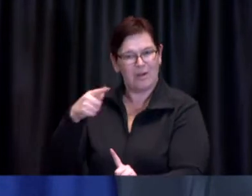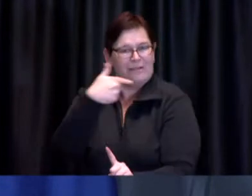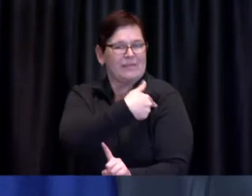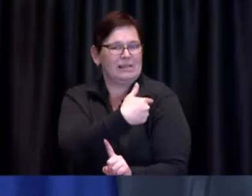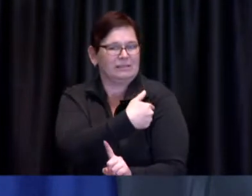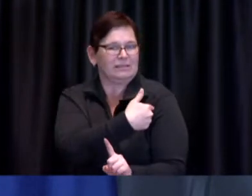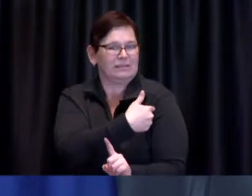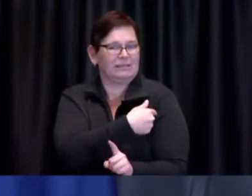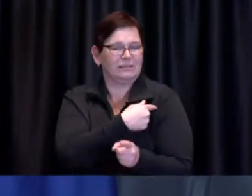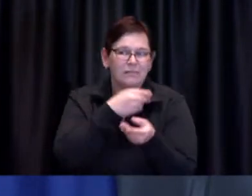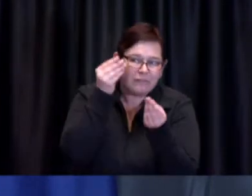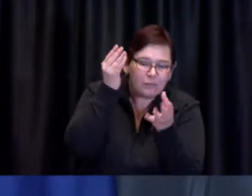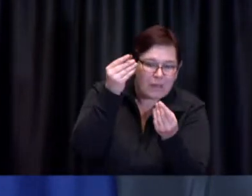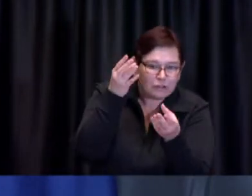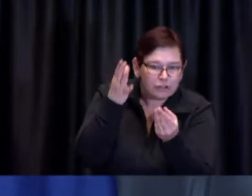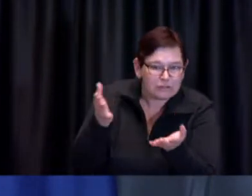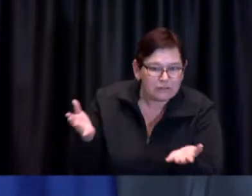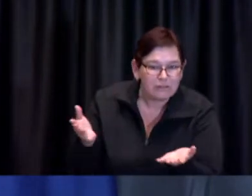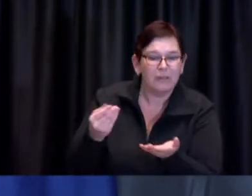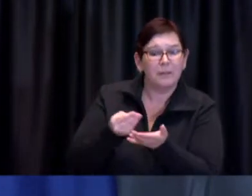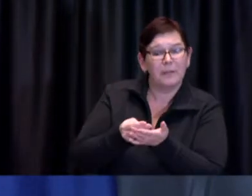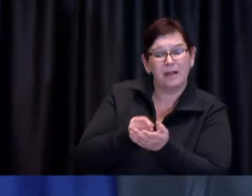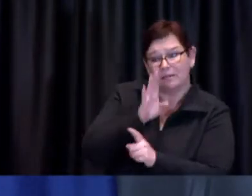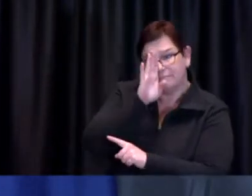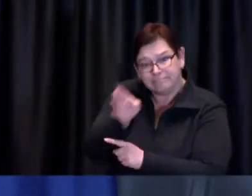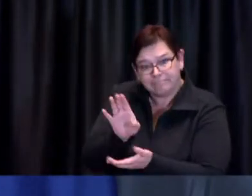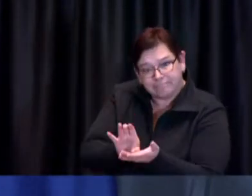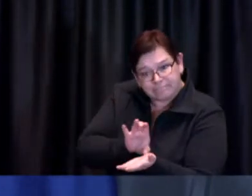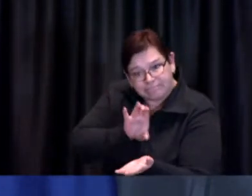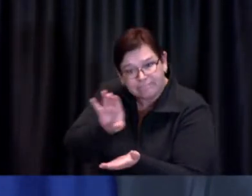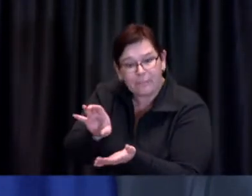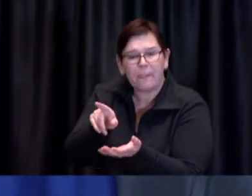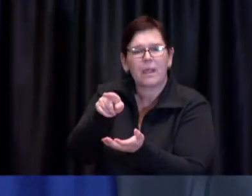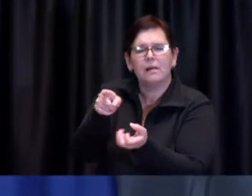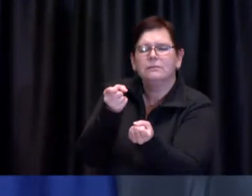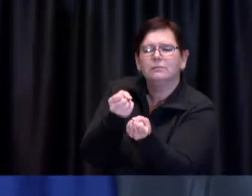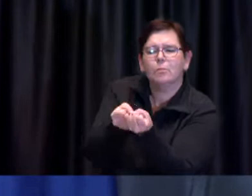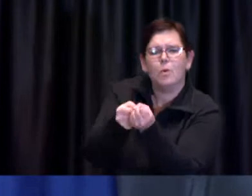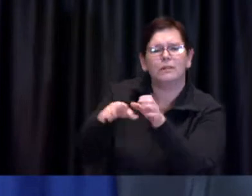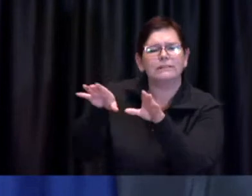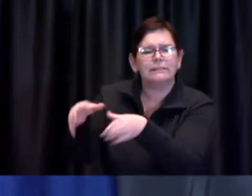The grants will fund engagement teams led by 155 community agencies